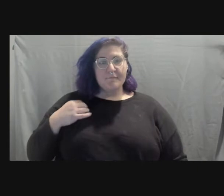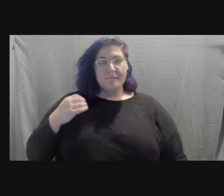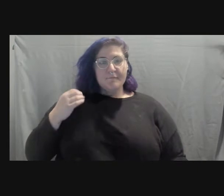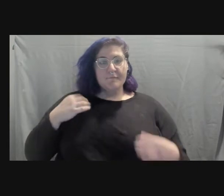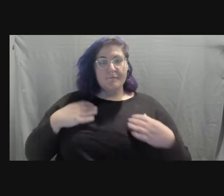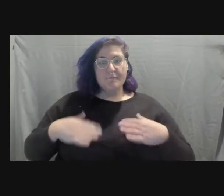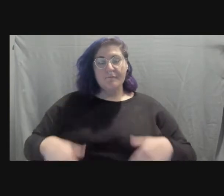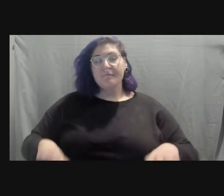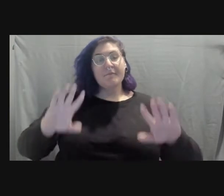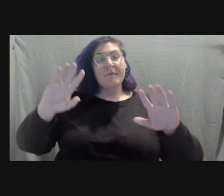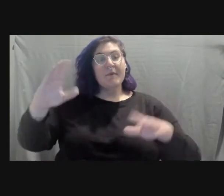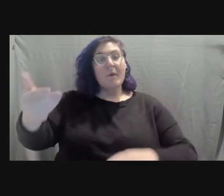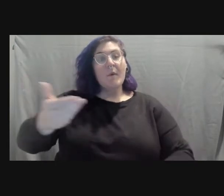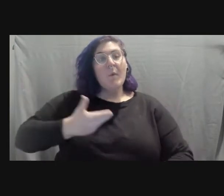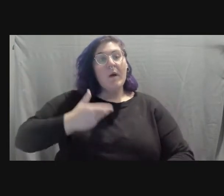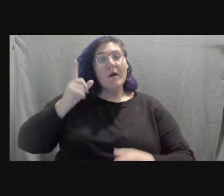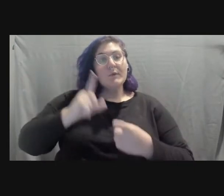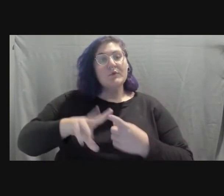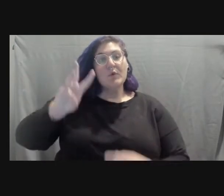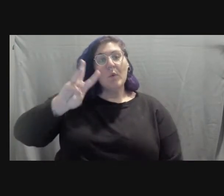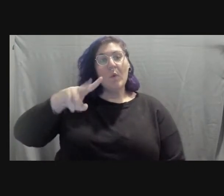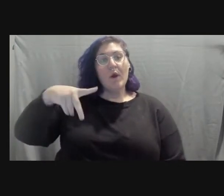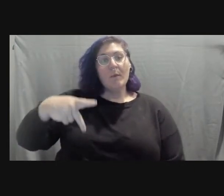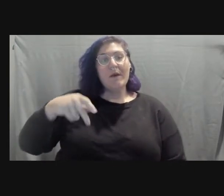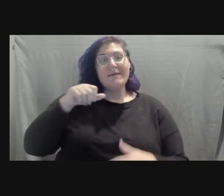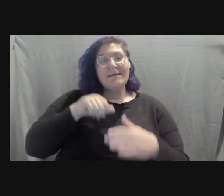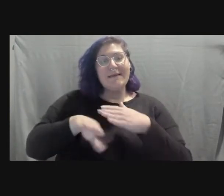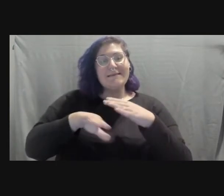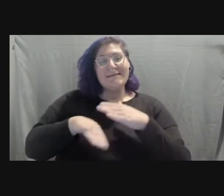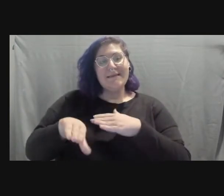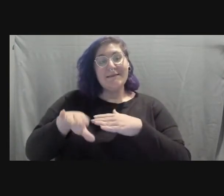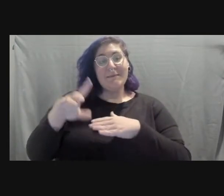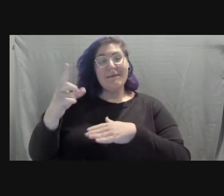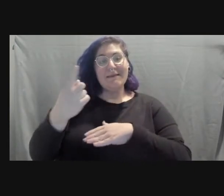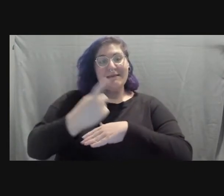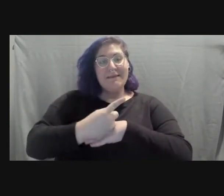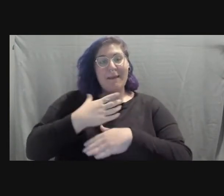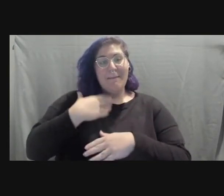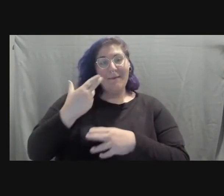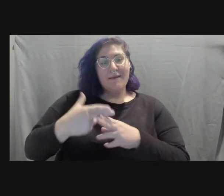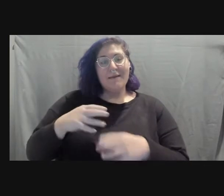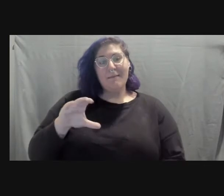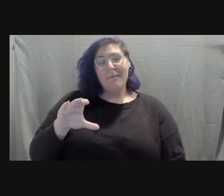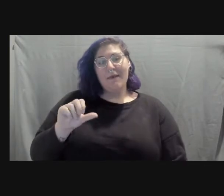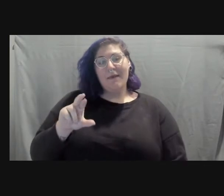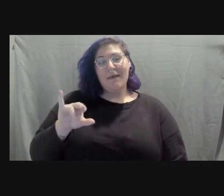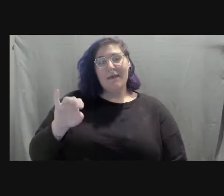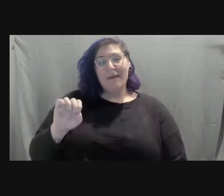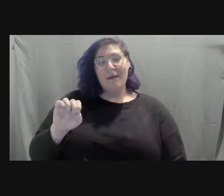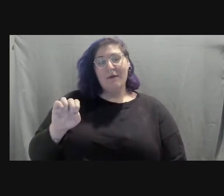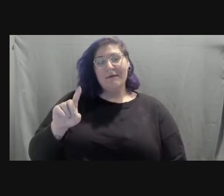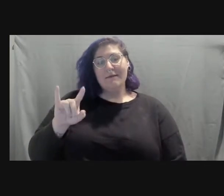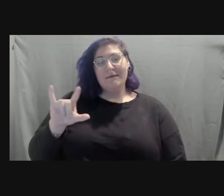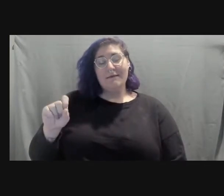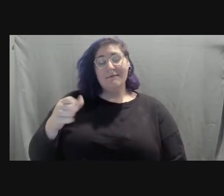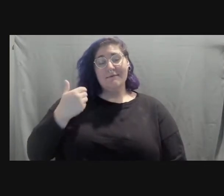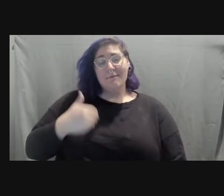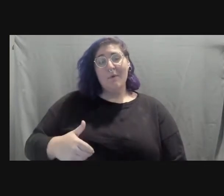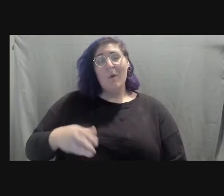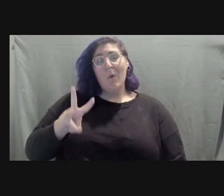Welcome to WordPress accessibility day. My name is Carrie Dils and I am a WordPress developer and instructor.